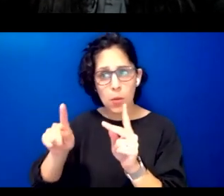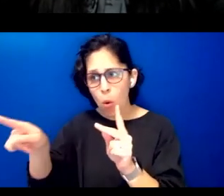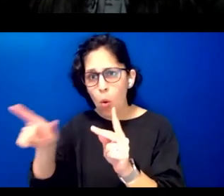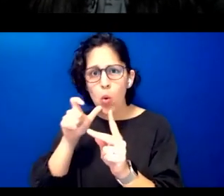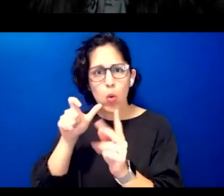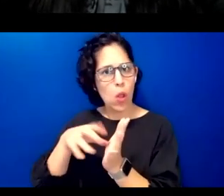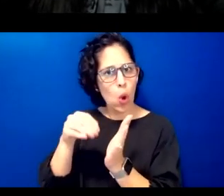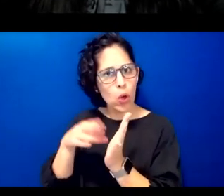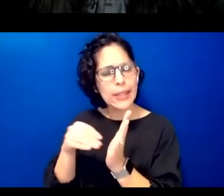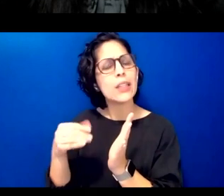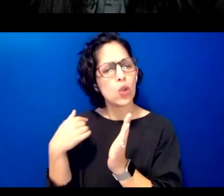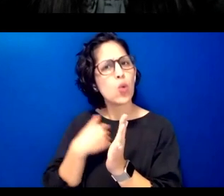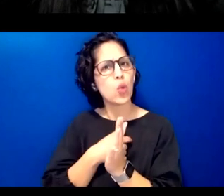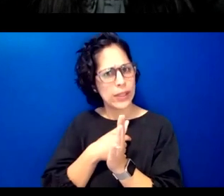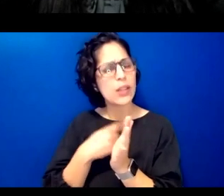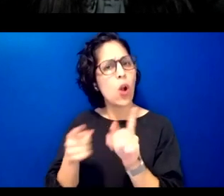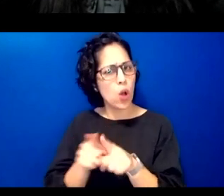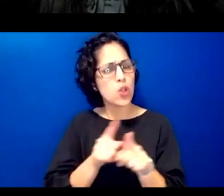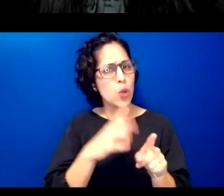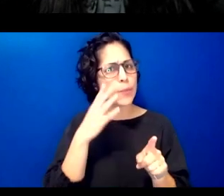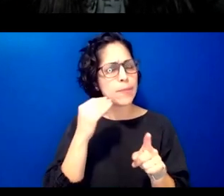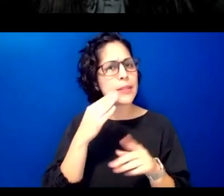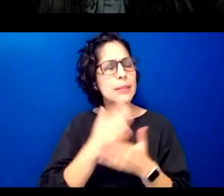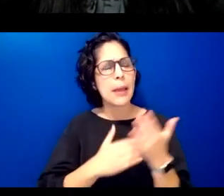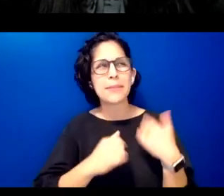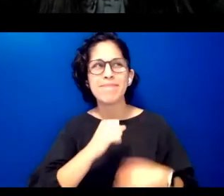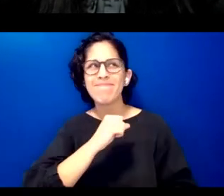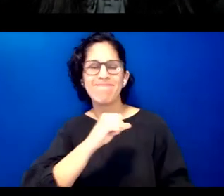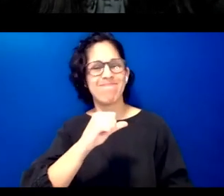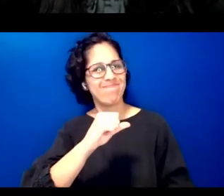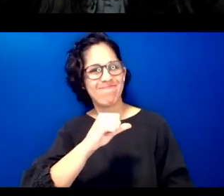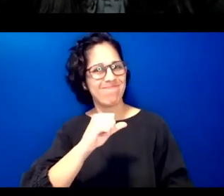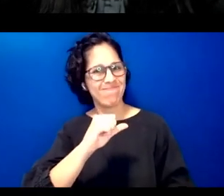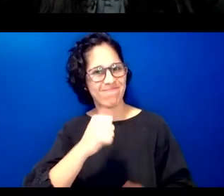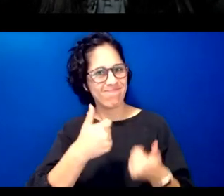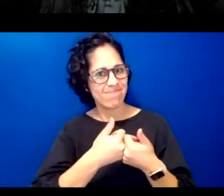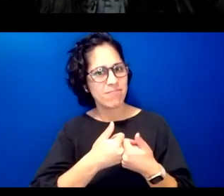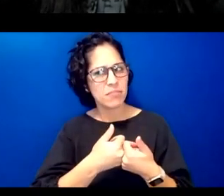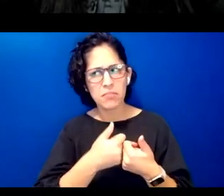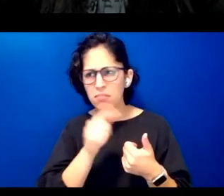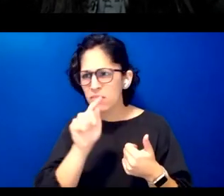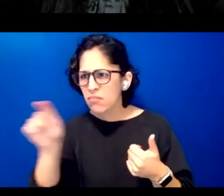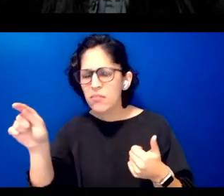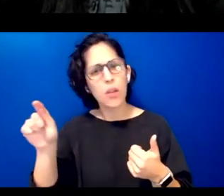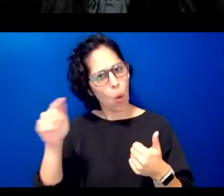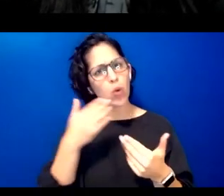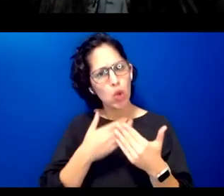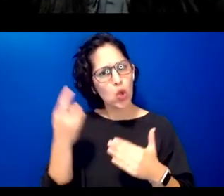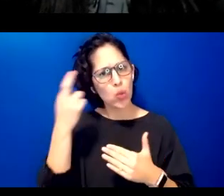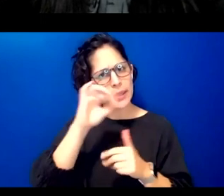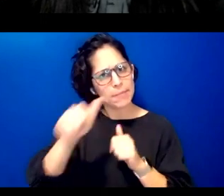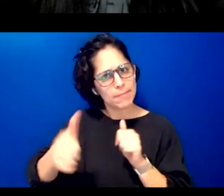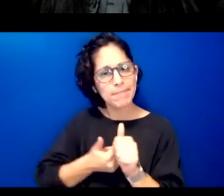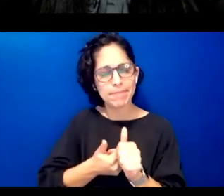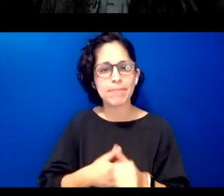have even experienced some resistance and for very good reasons the same digital tools